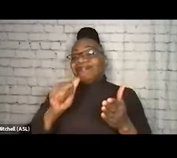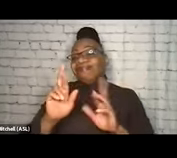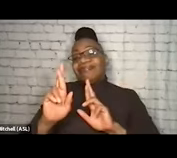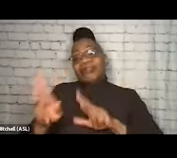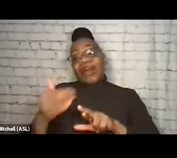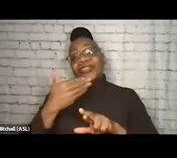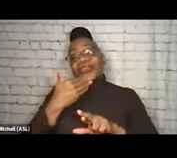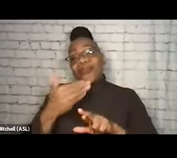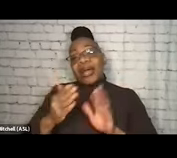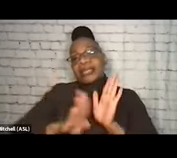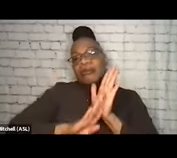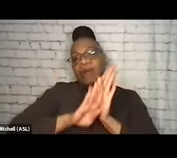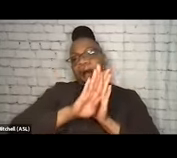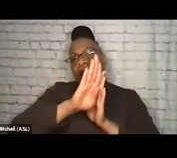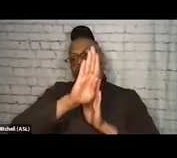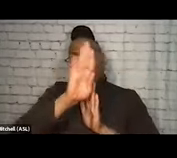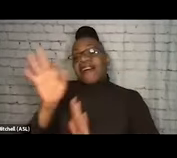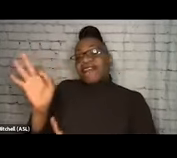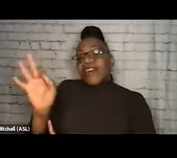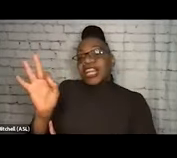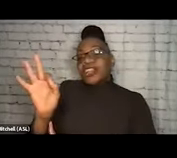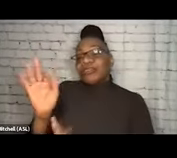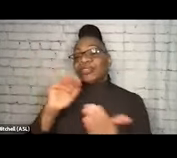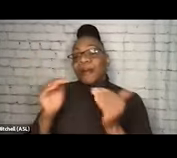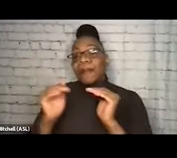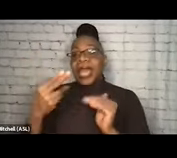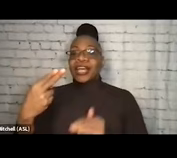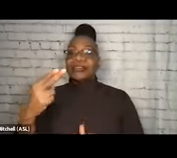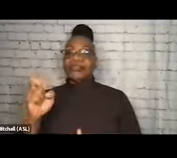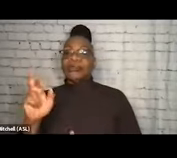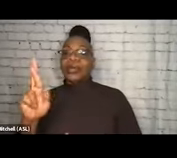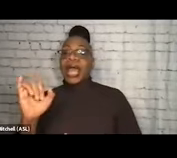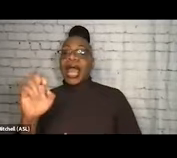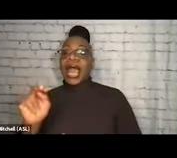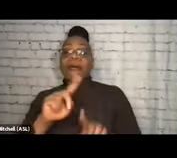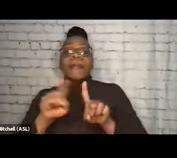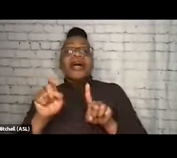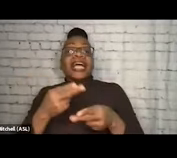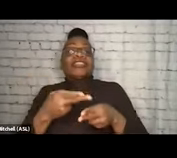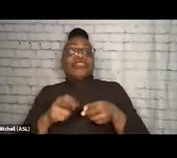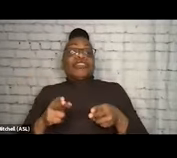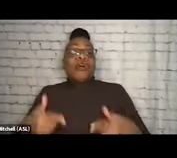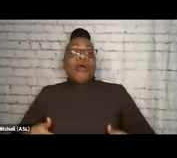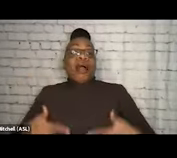Fentanyl as compared to heroin gives us a much shorter half-life and a much more addictive properties, leading to more injections.